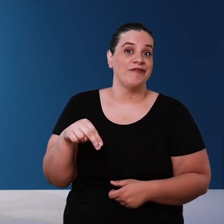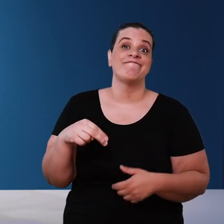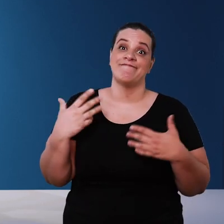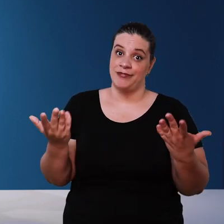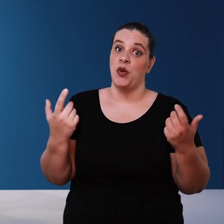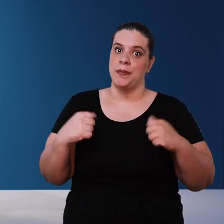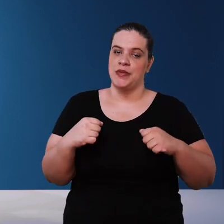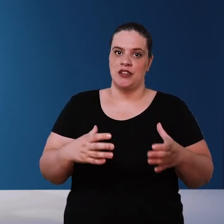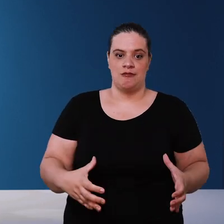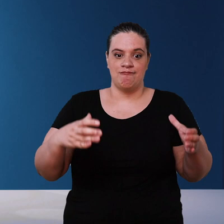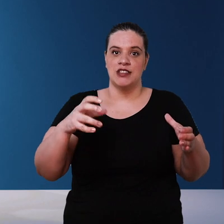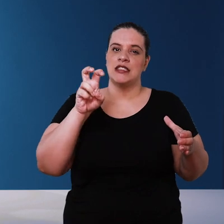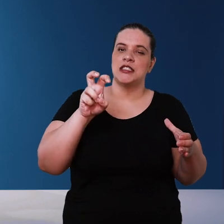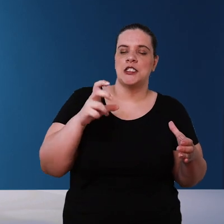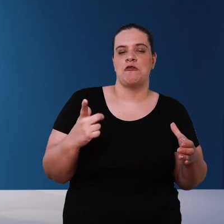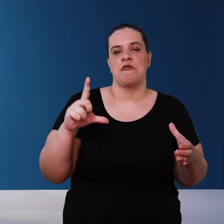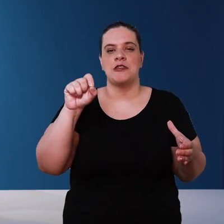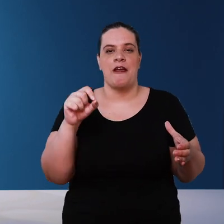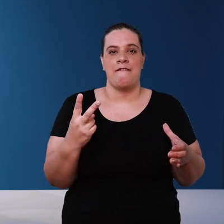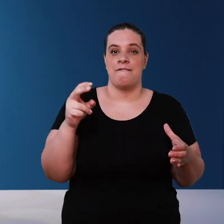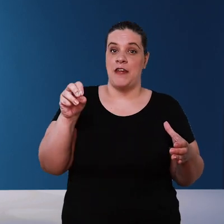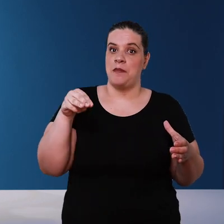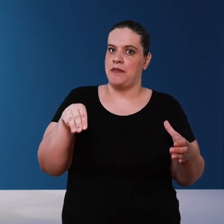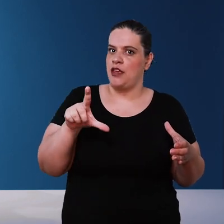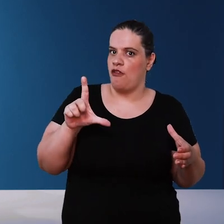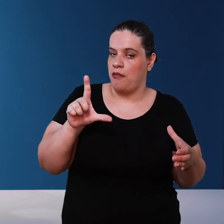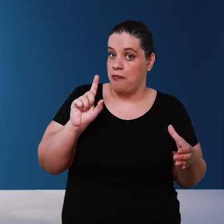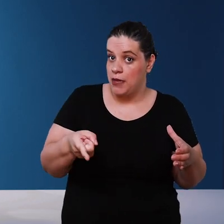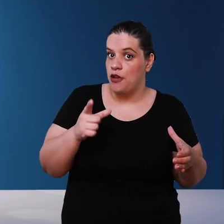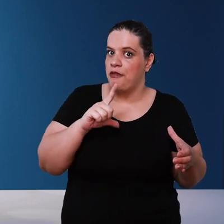need a 5 10 20 thousand liter cistern so pay attention to what you